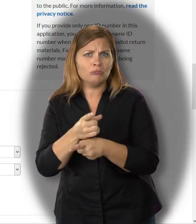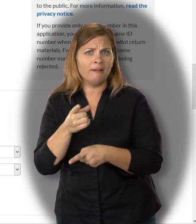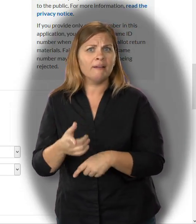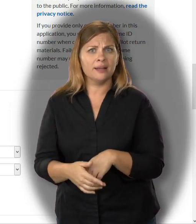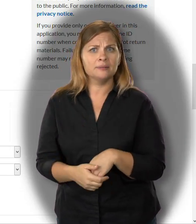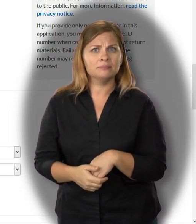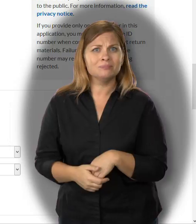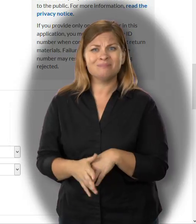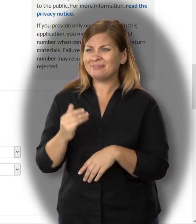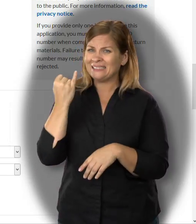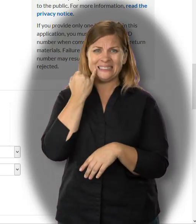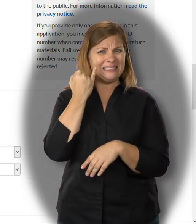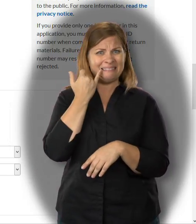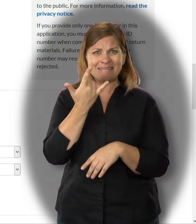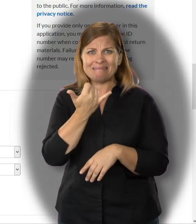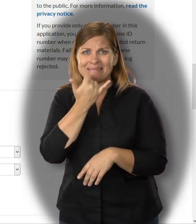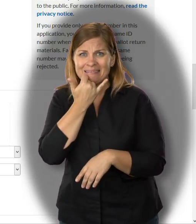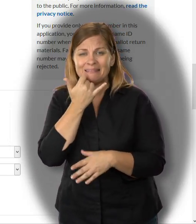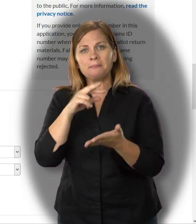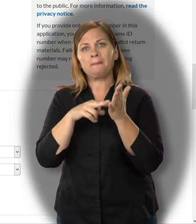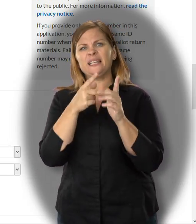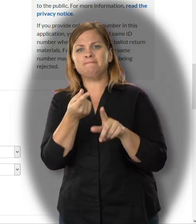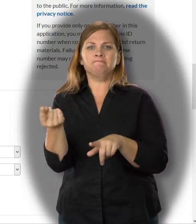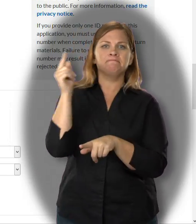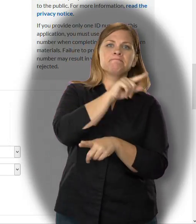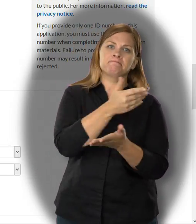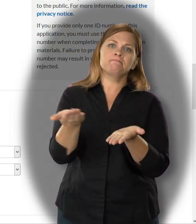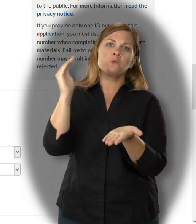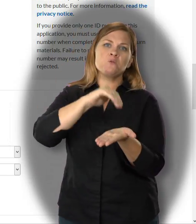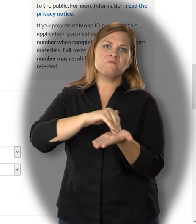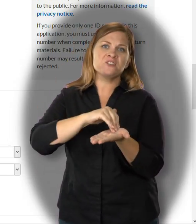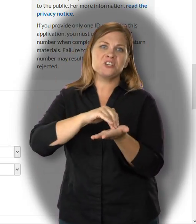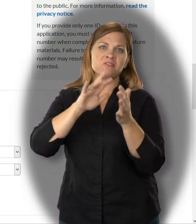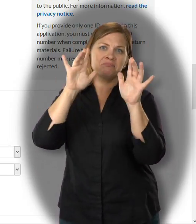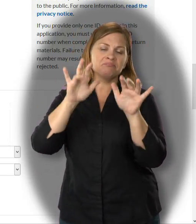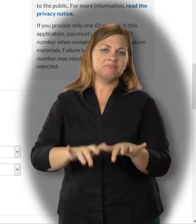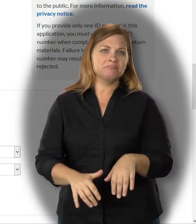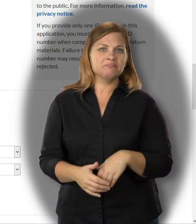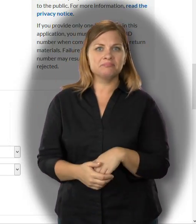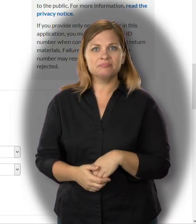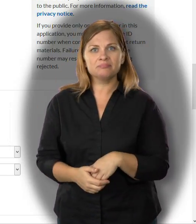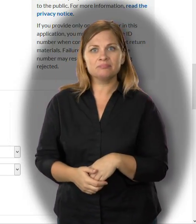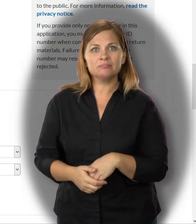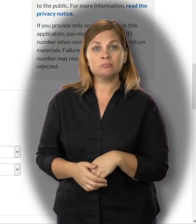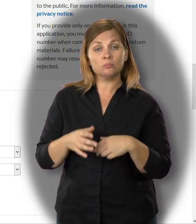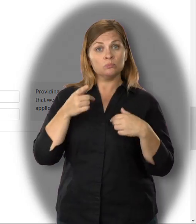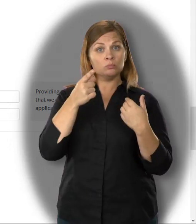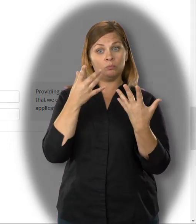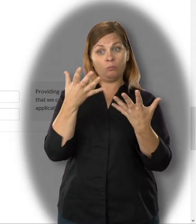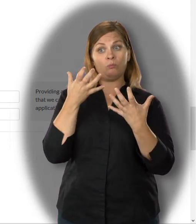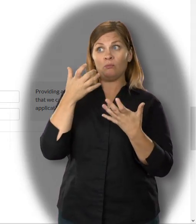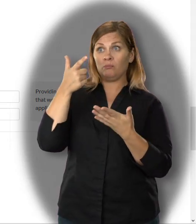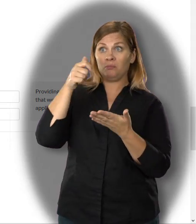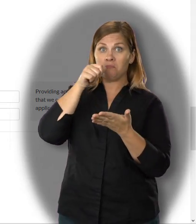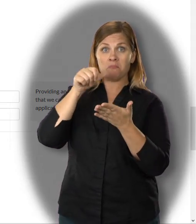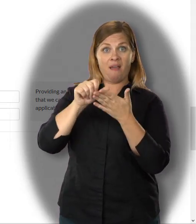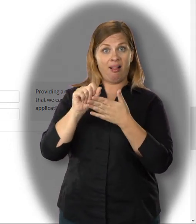If you selected the wrong county, go back to the first page and start again.